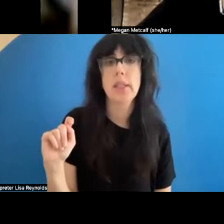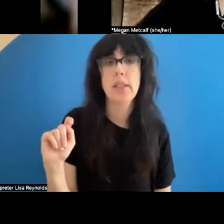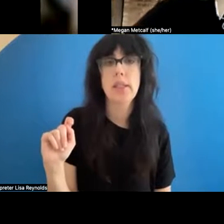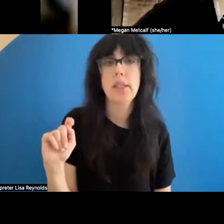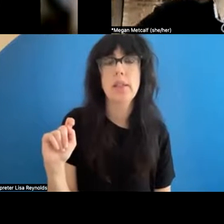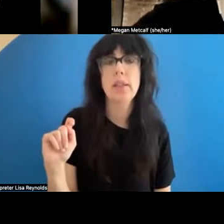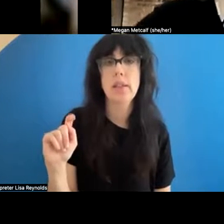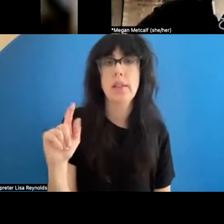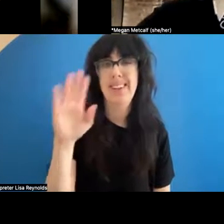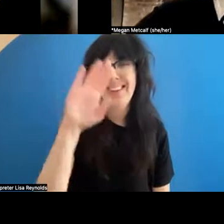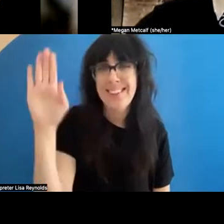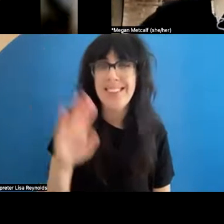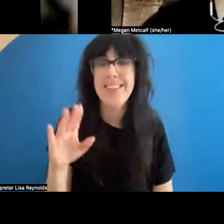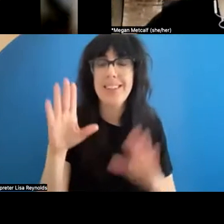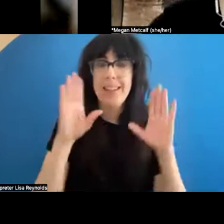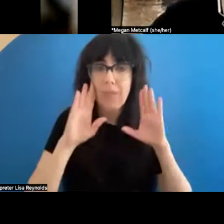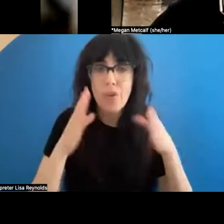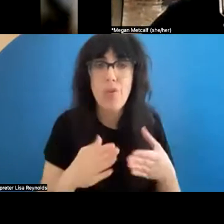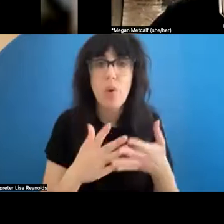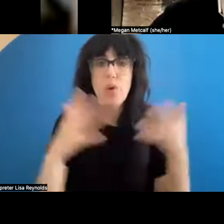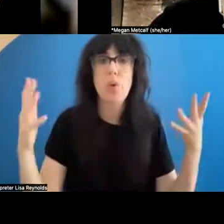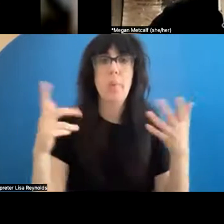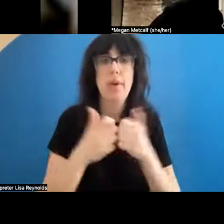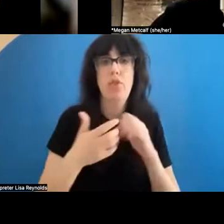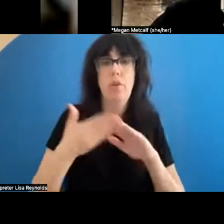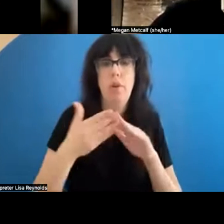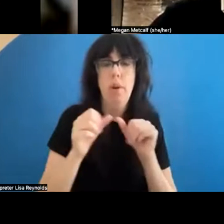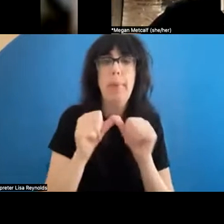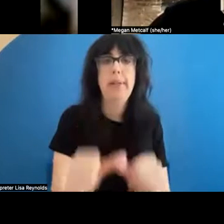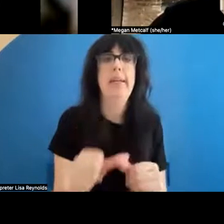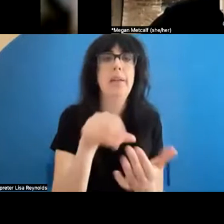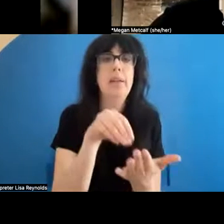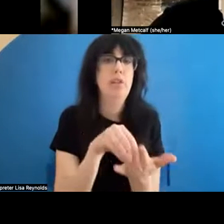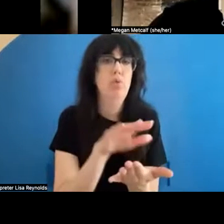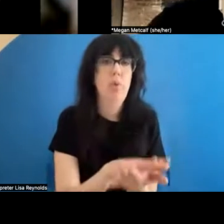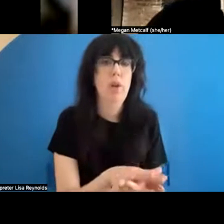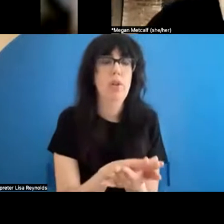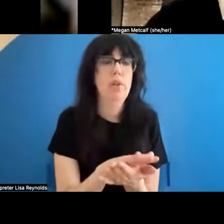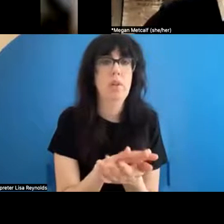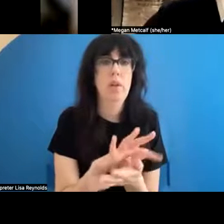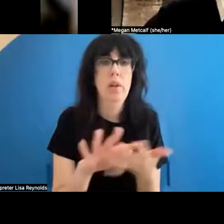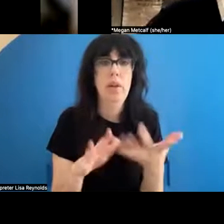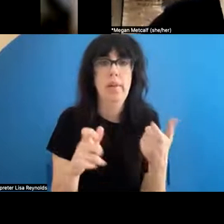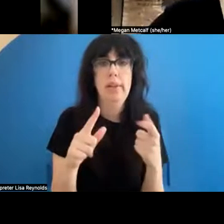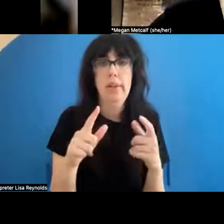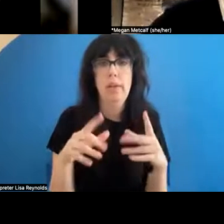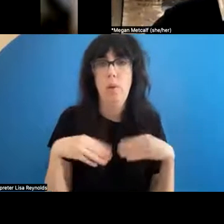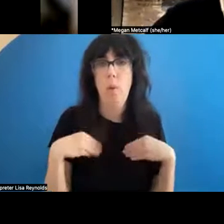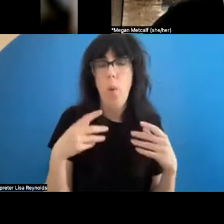even on maintaining records of its own performances. So some of the performance